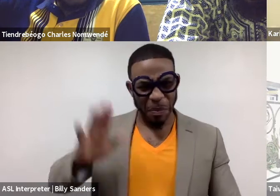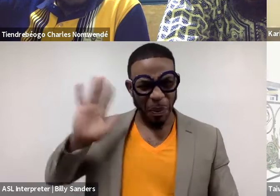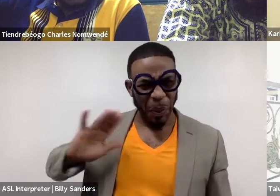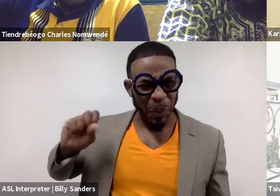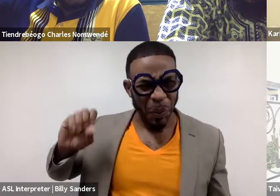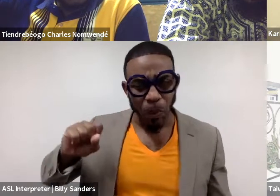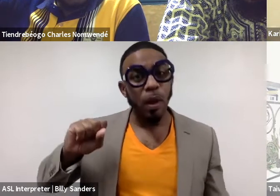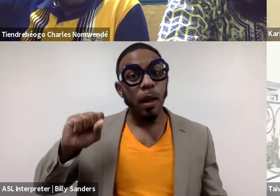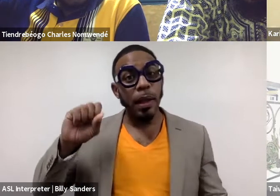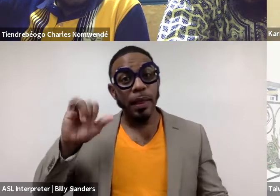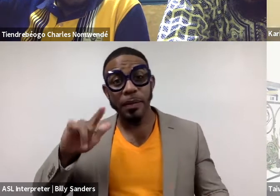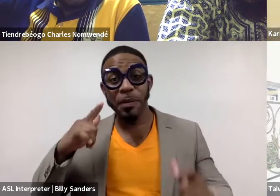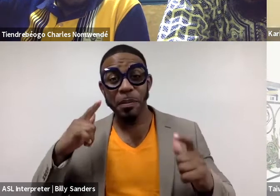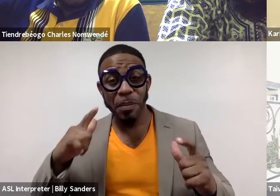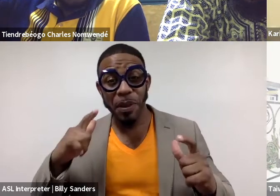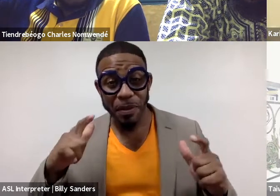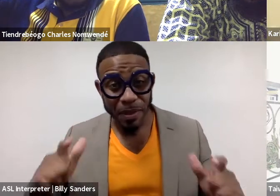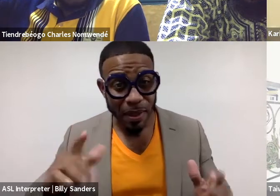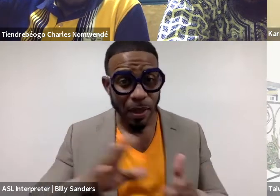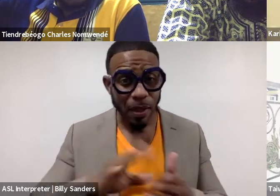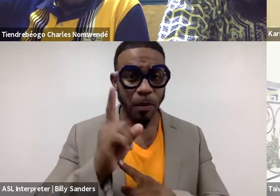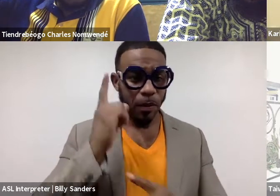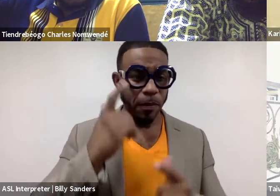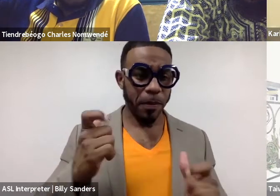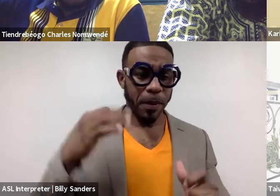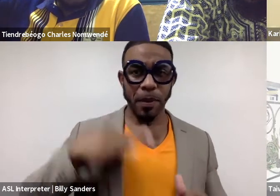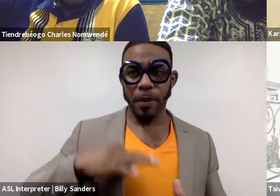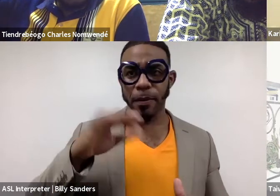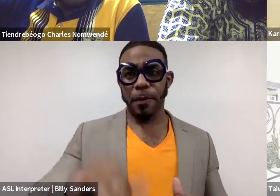was a big, big, big learning moment and a big benefit that us as Kenyans,